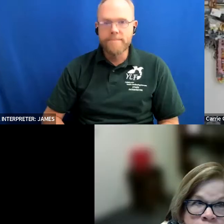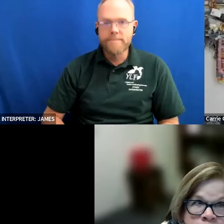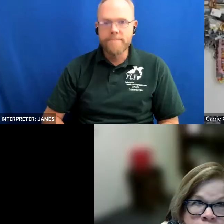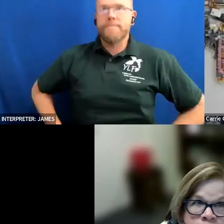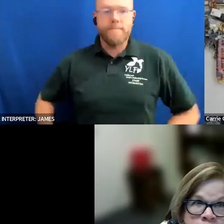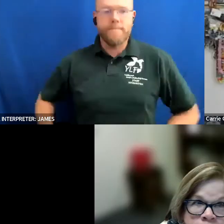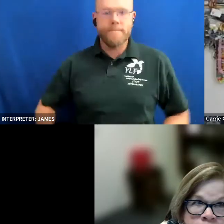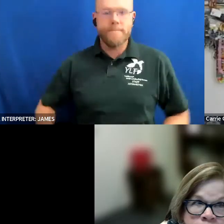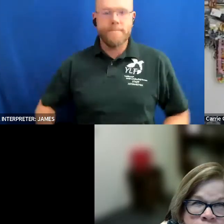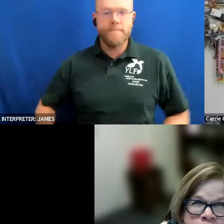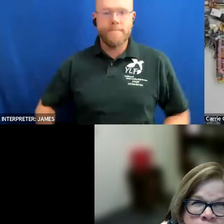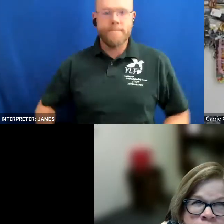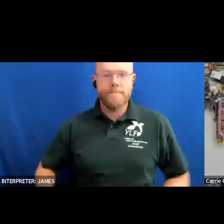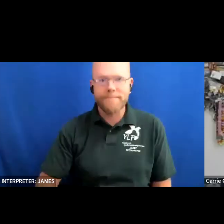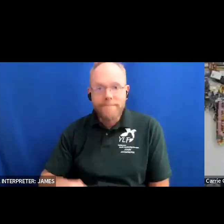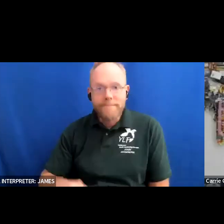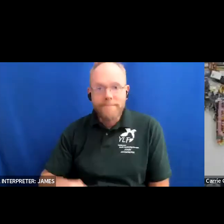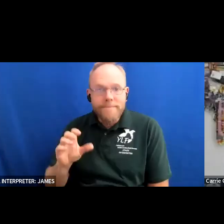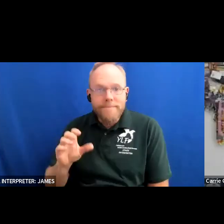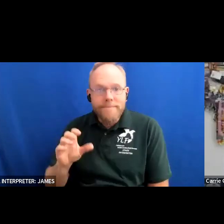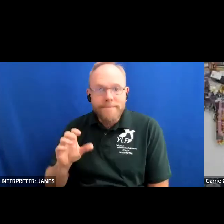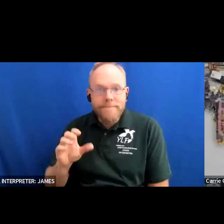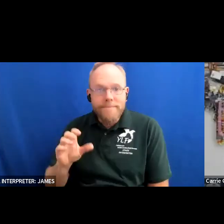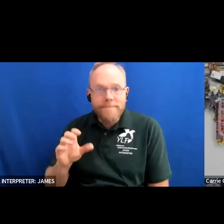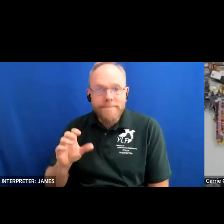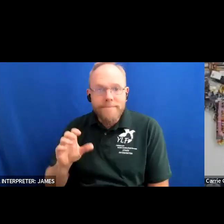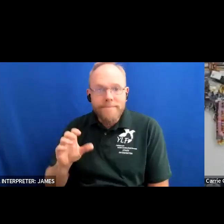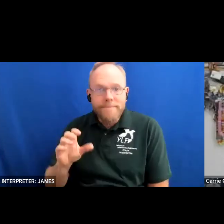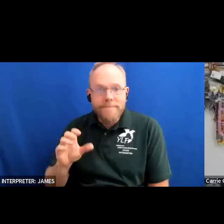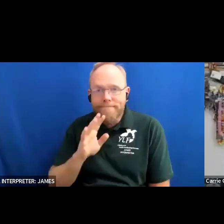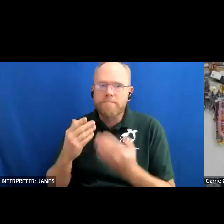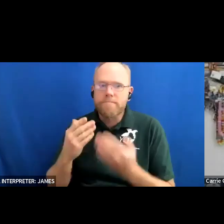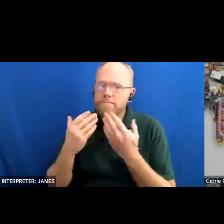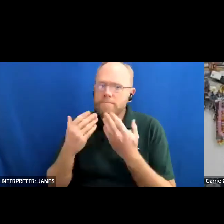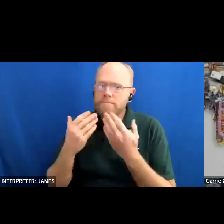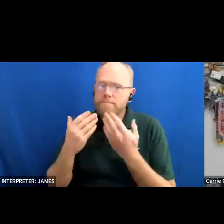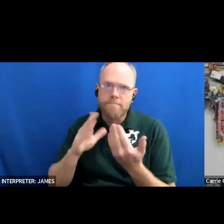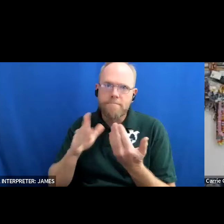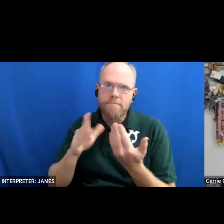thanks carrie and thank you to all of our panelists too um isaac anya kendra nate we